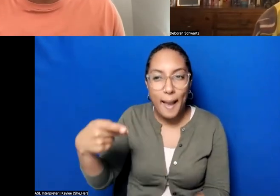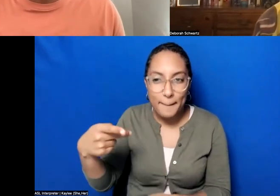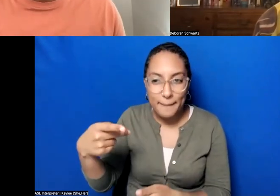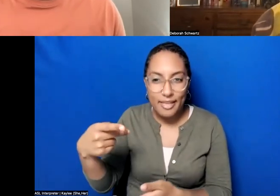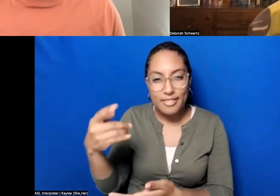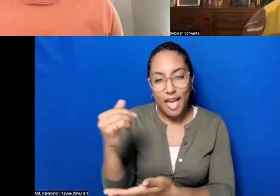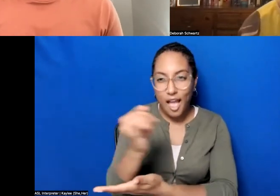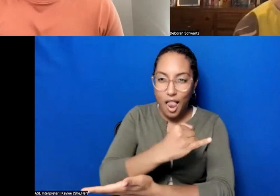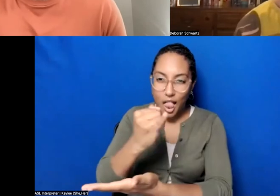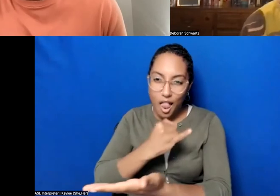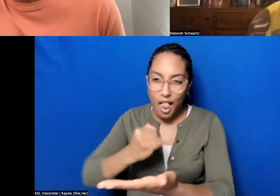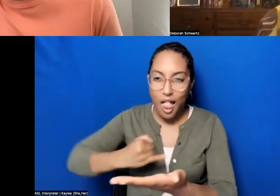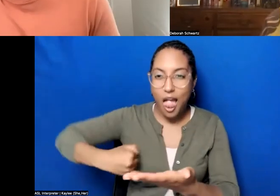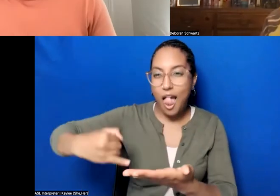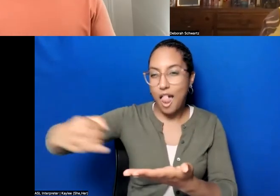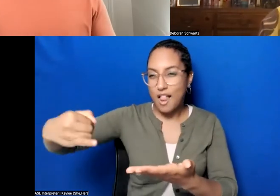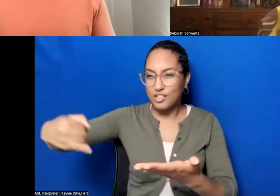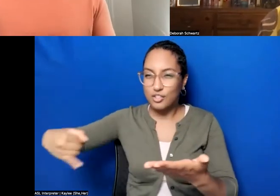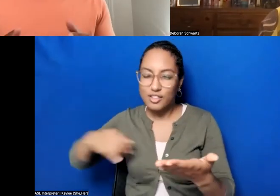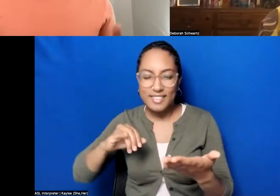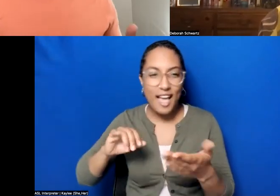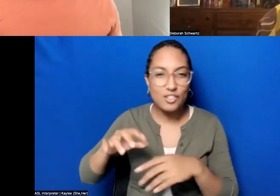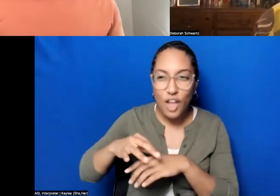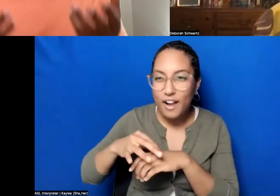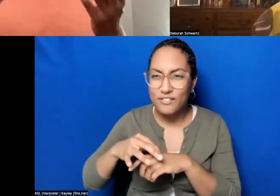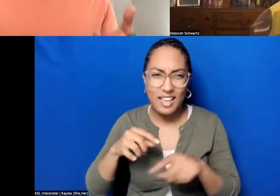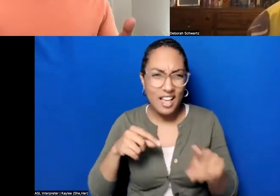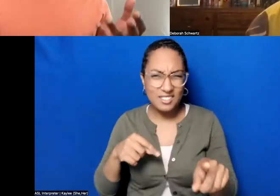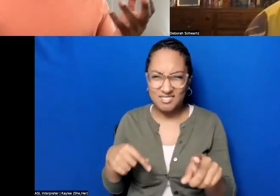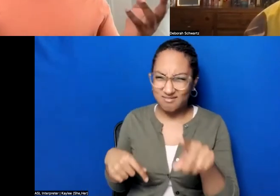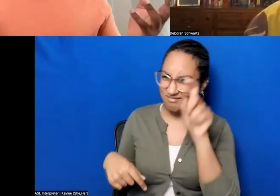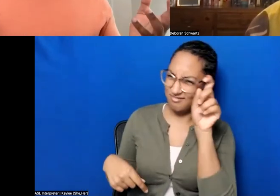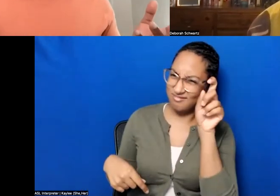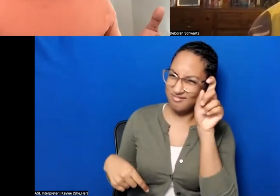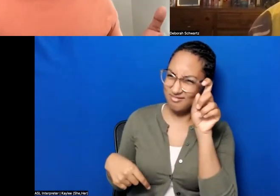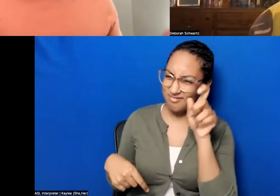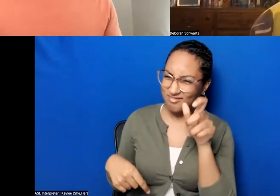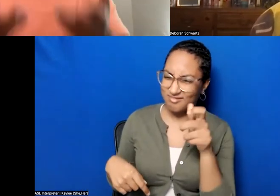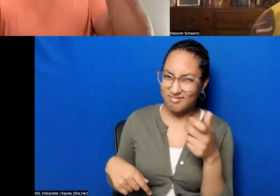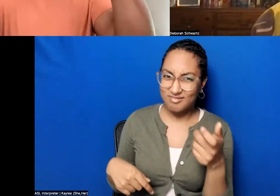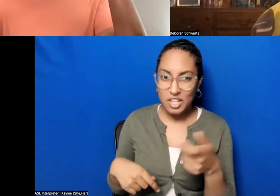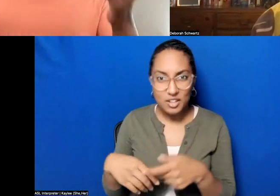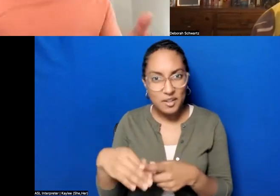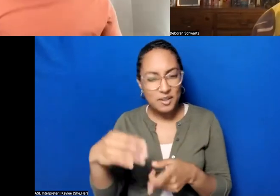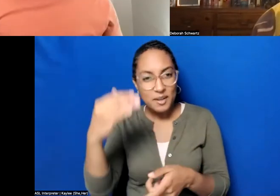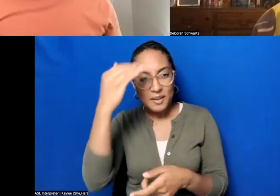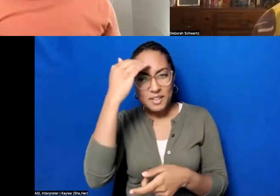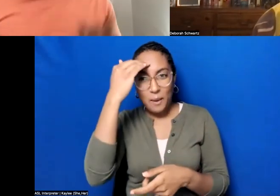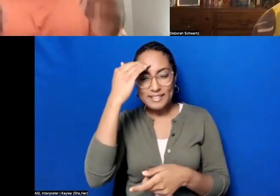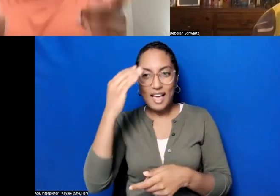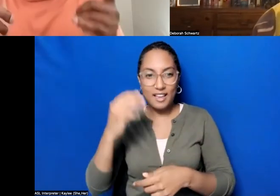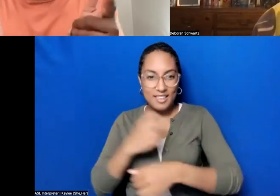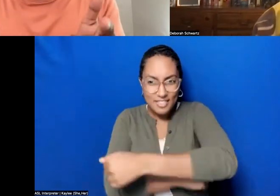I said "You know, it's like map making from the bottom up" she was like "Say it that